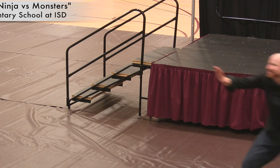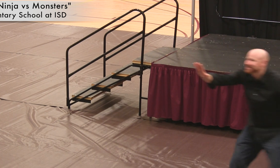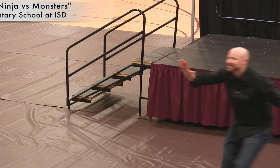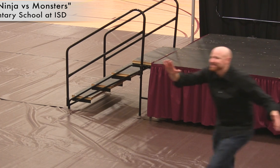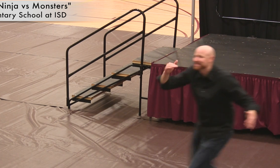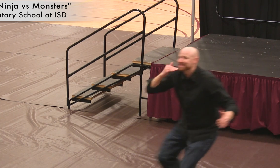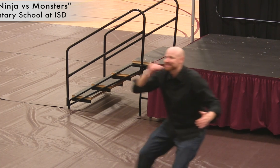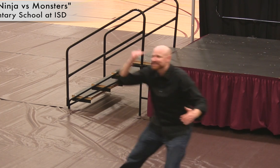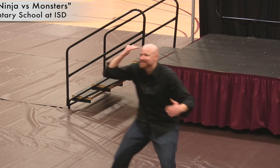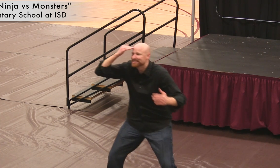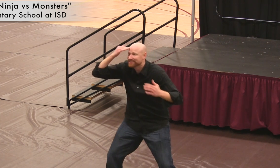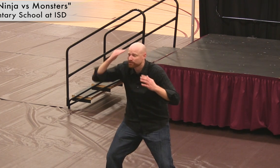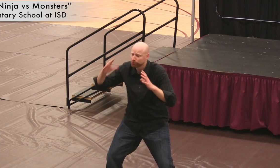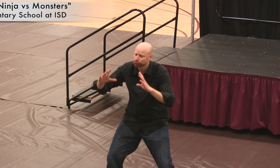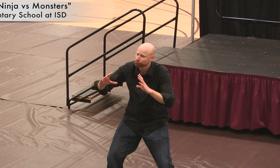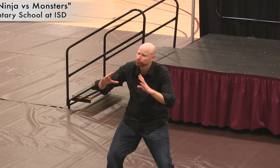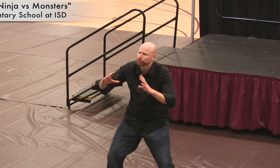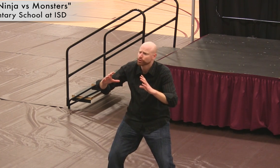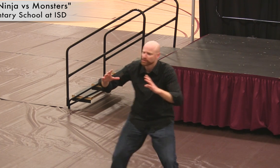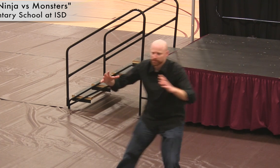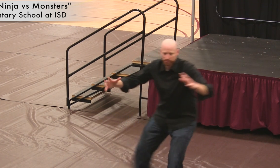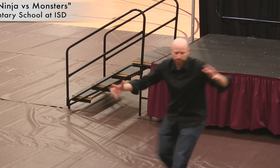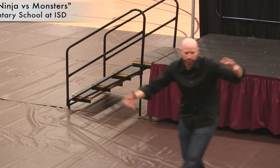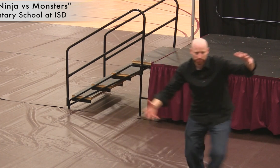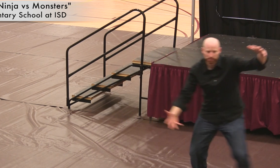Its head is not just this big...